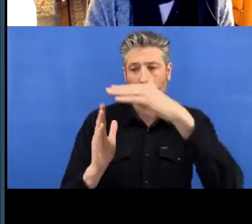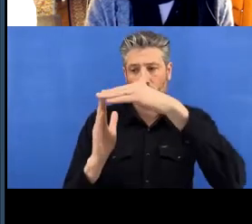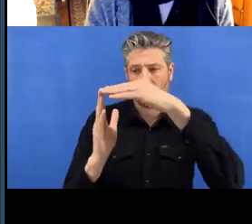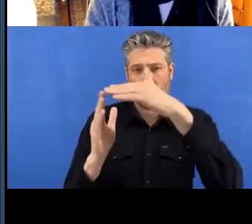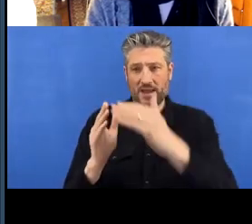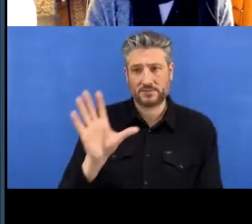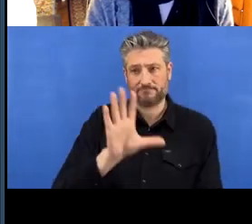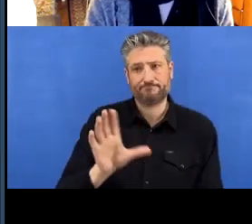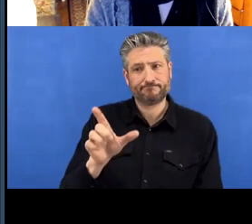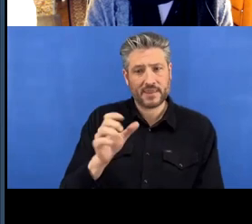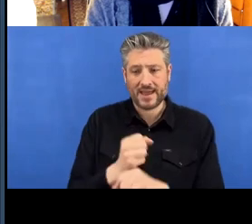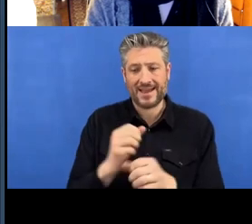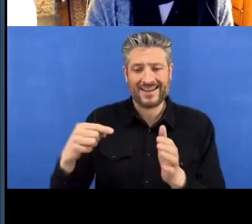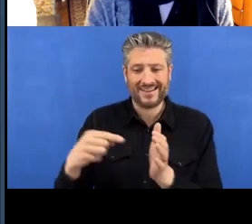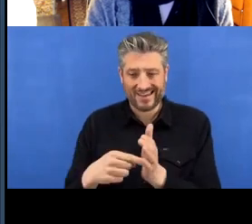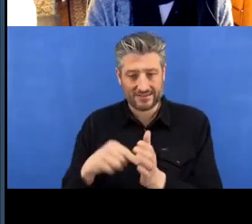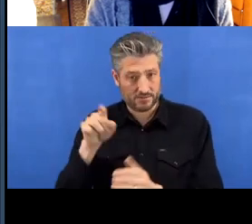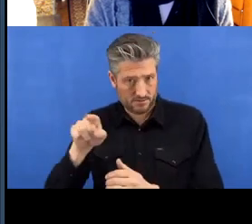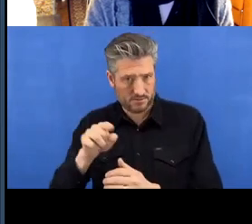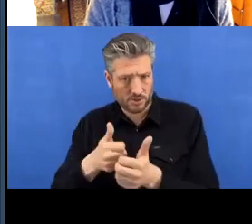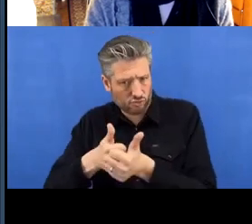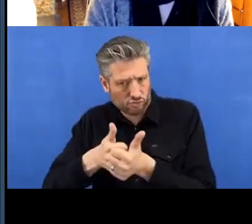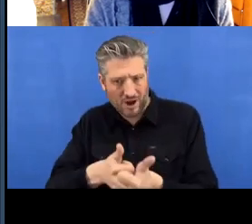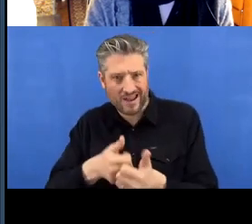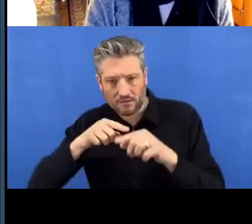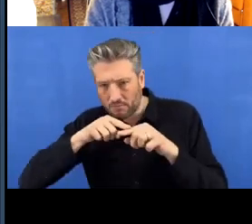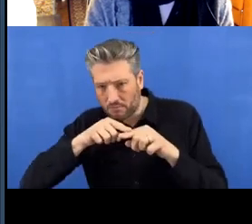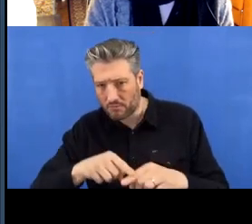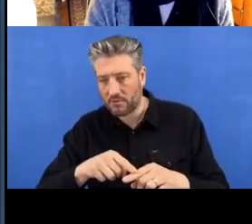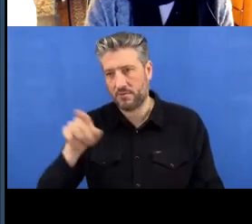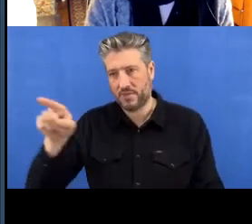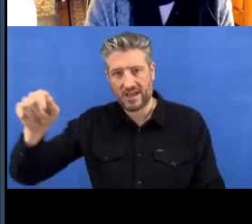that there is a change that has been made, and I can do the same thing right so I